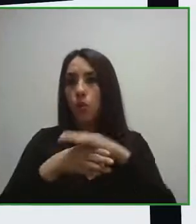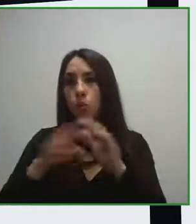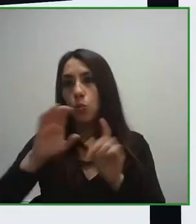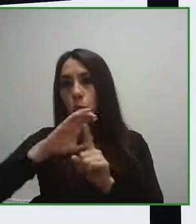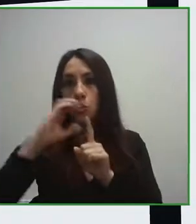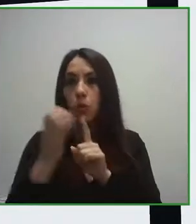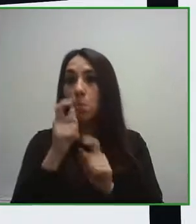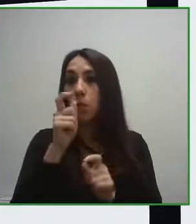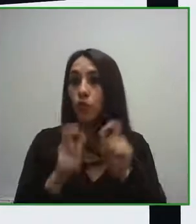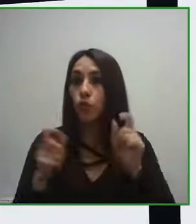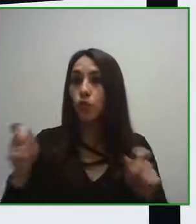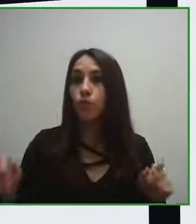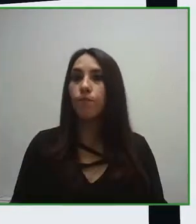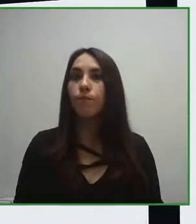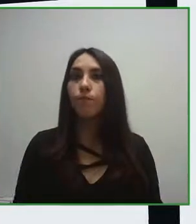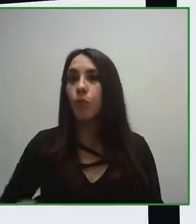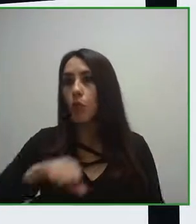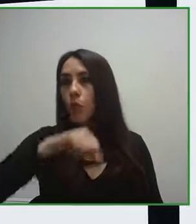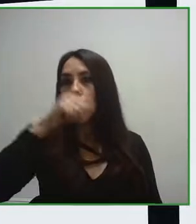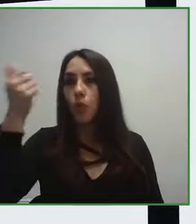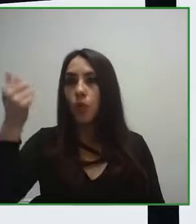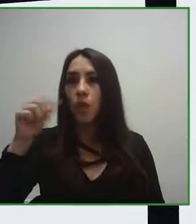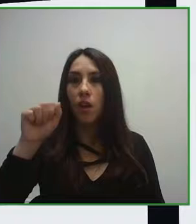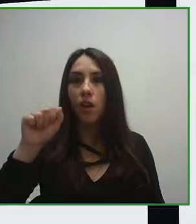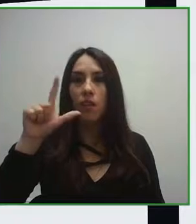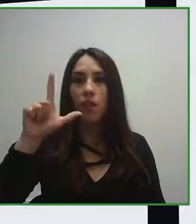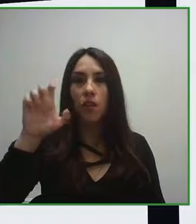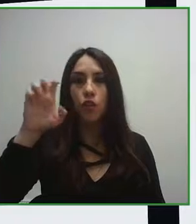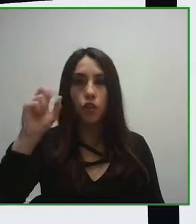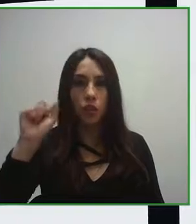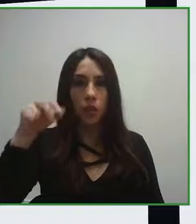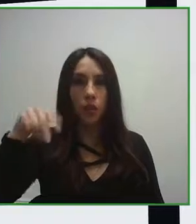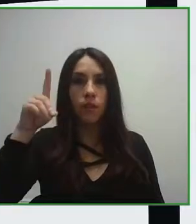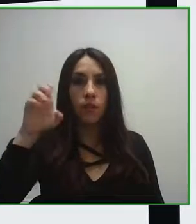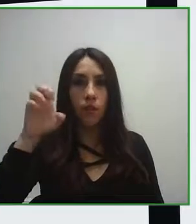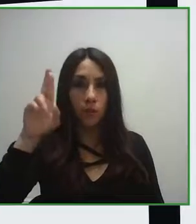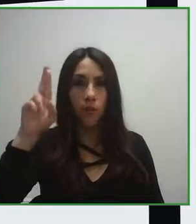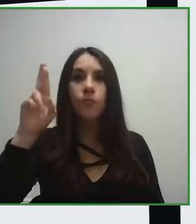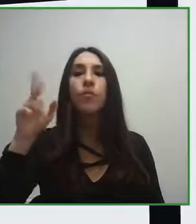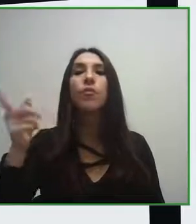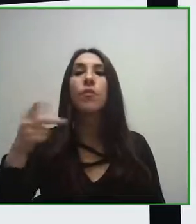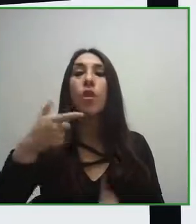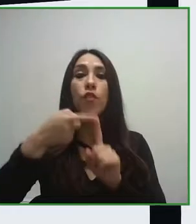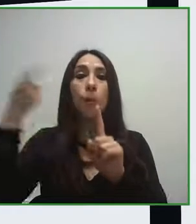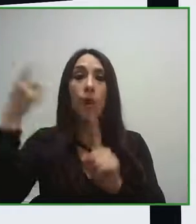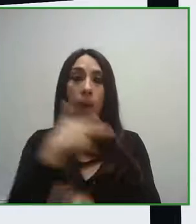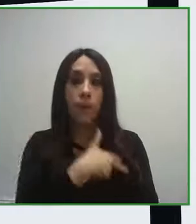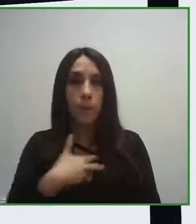We will also hear from Alexander Jensen of SubReader which is a Danish application that